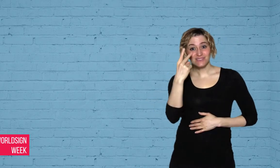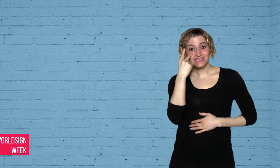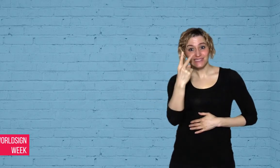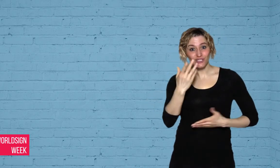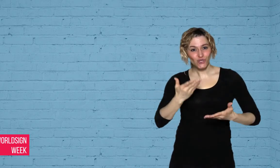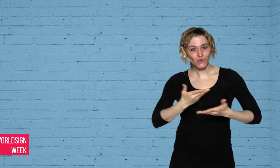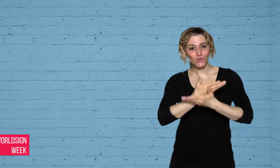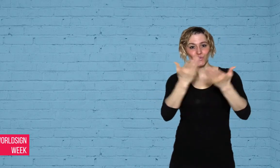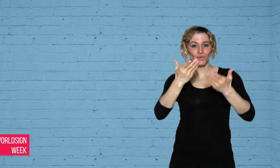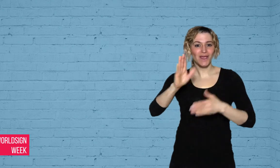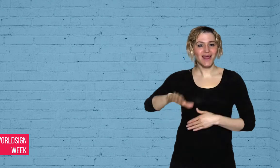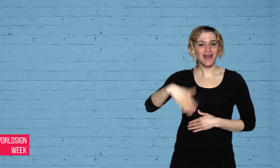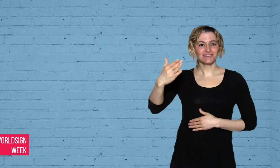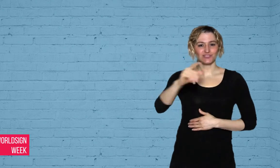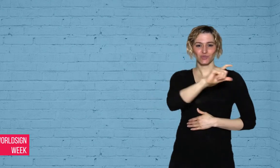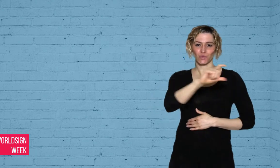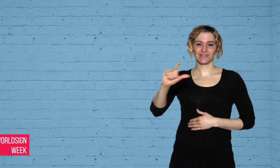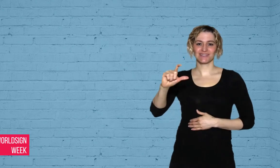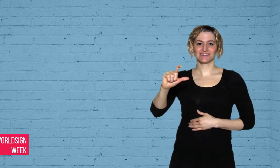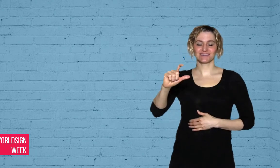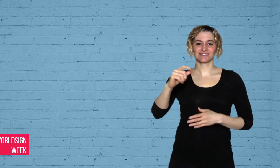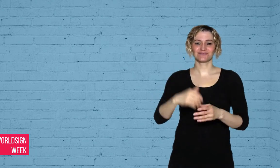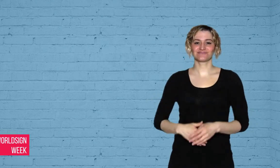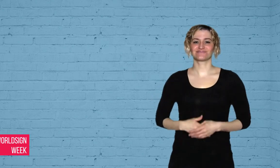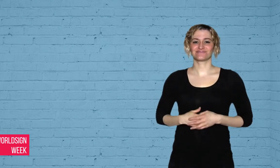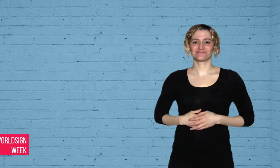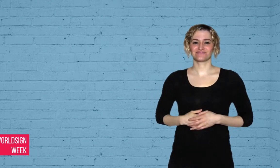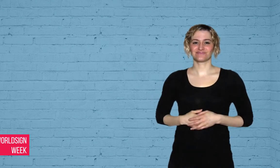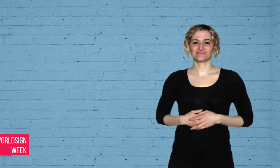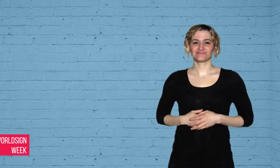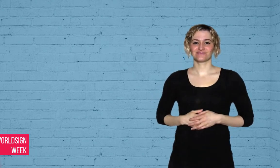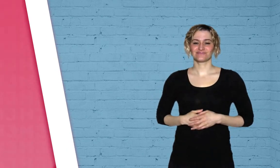See you next week.